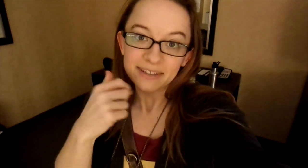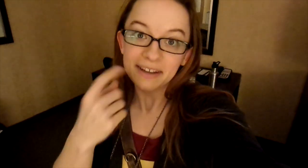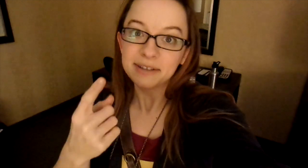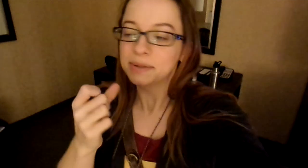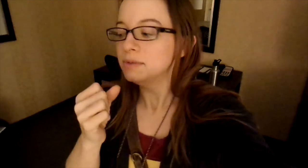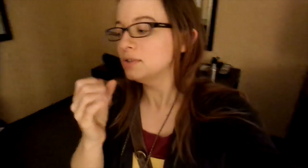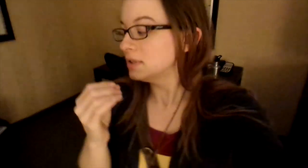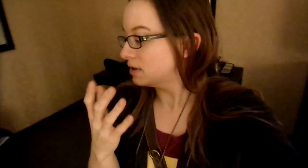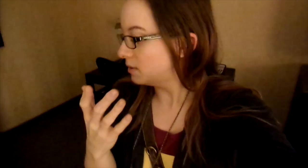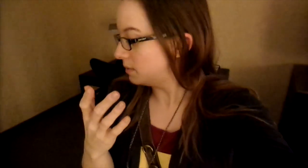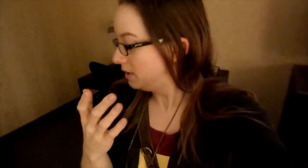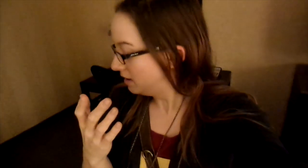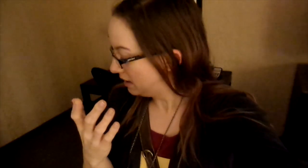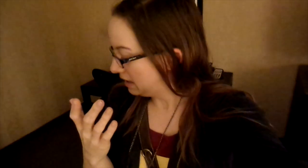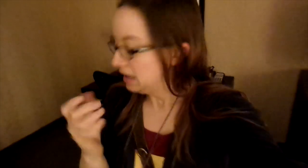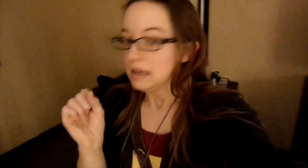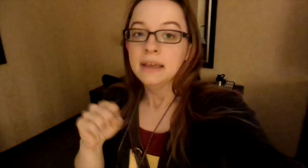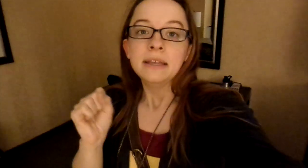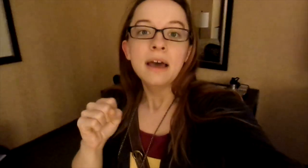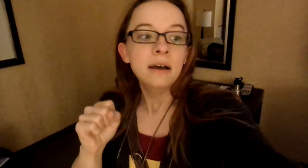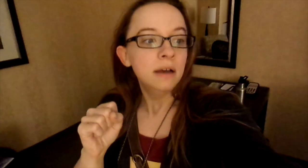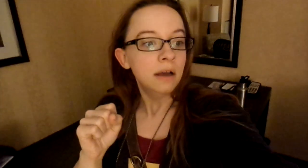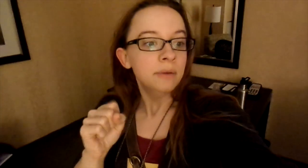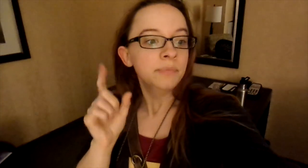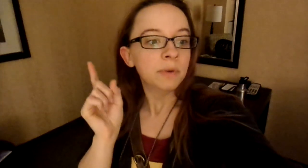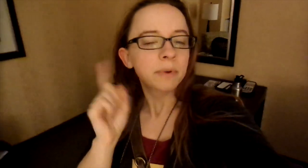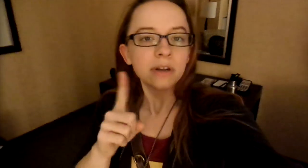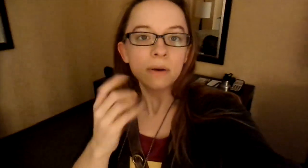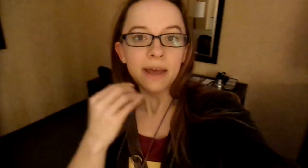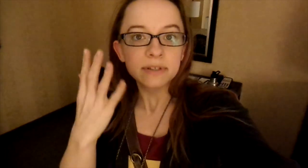3:30 like I told you. Yeah umm we're gonna go have some